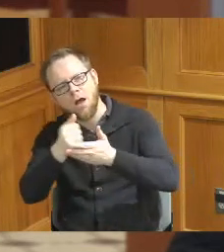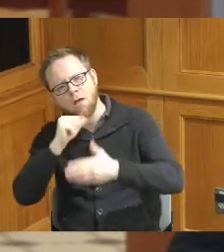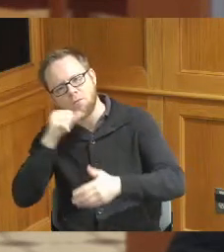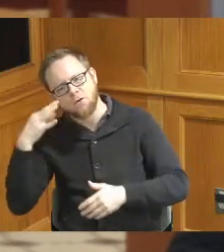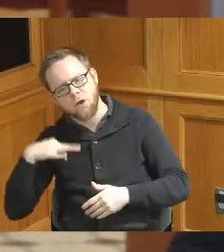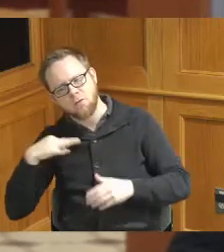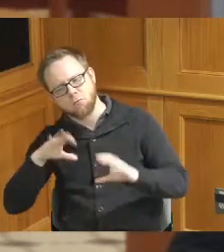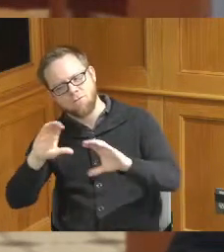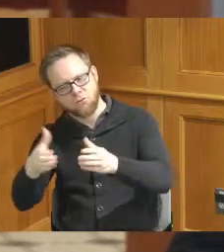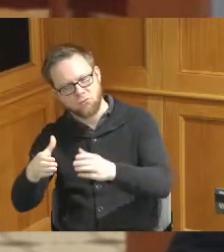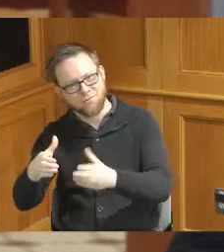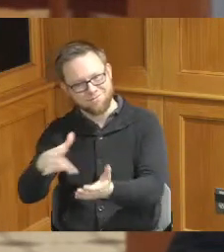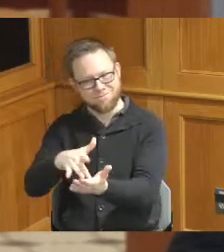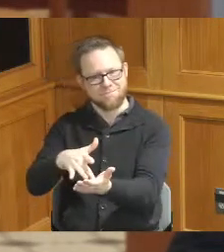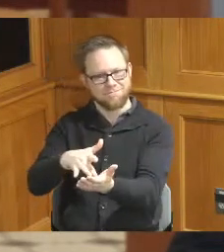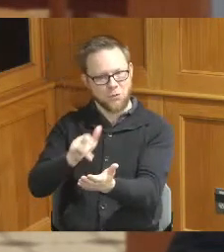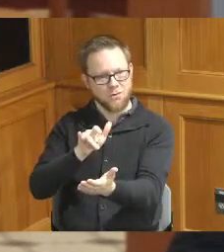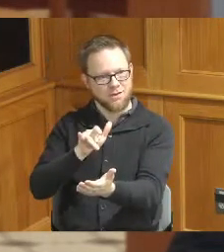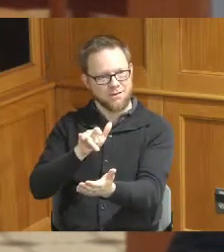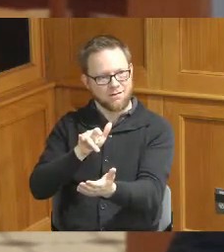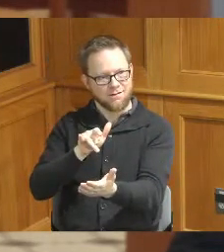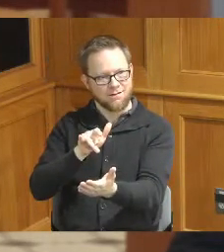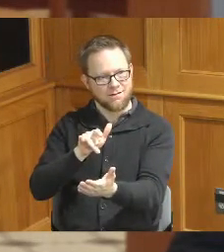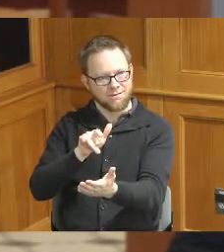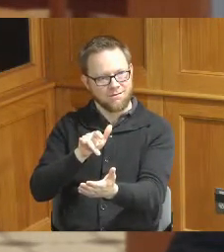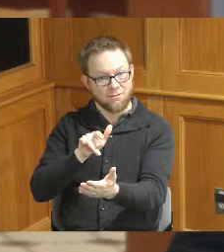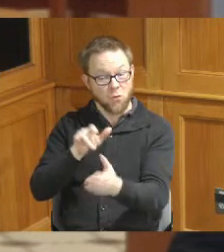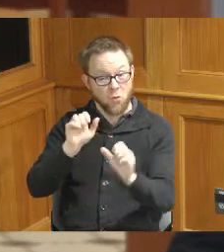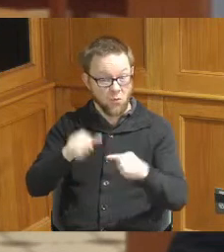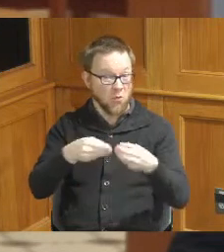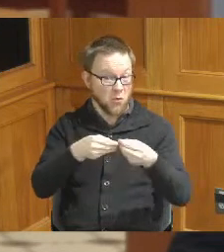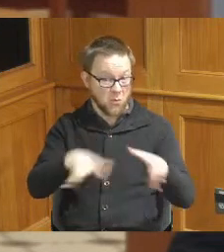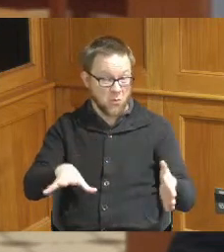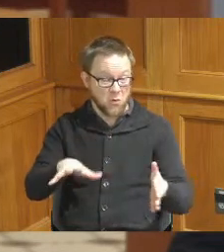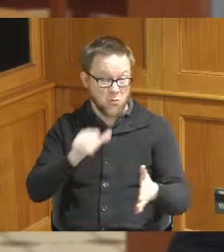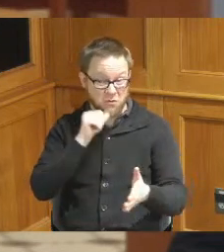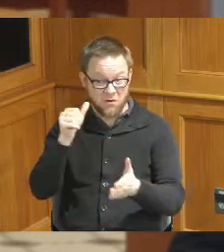their non-profit status that need to lose their non-profit status because they're stealing for the